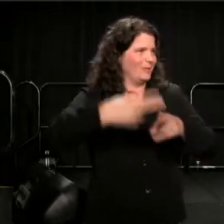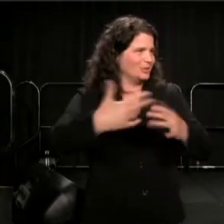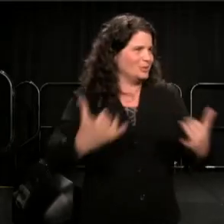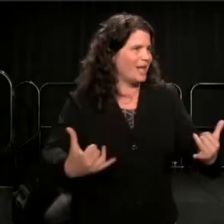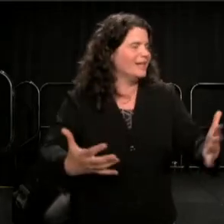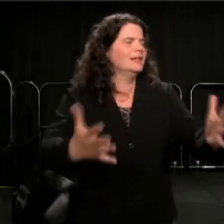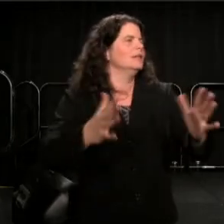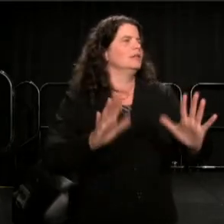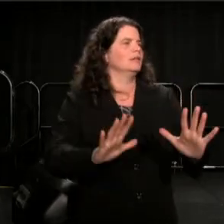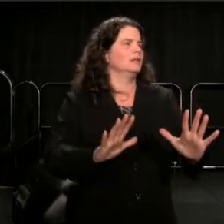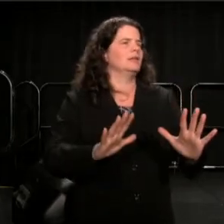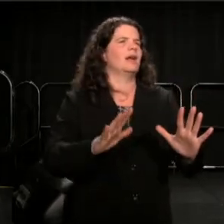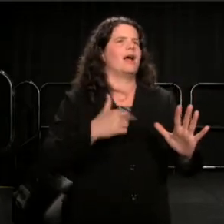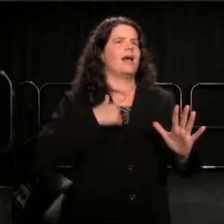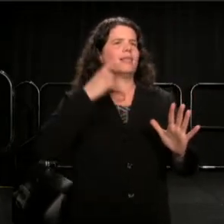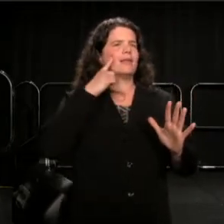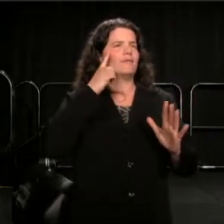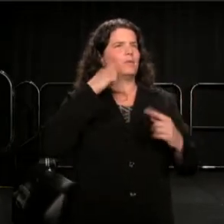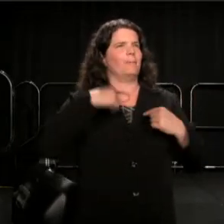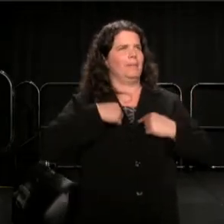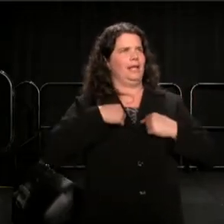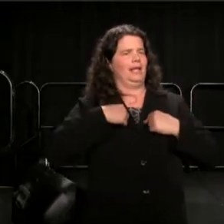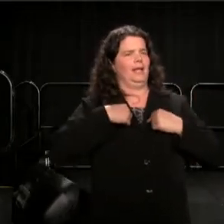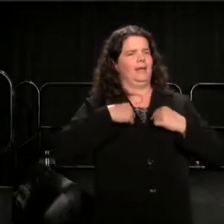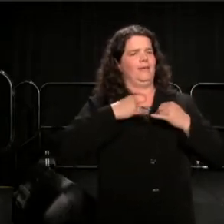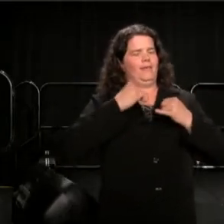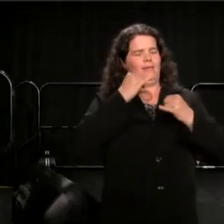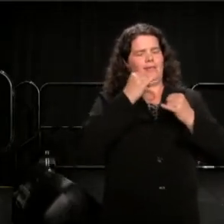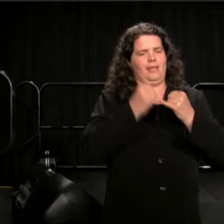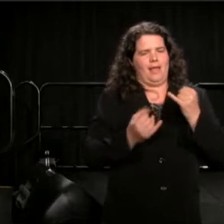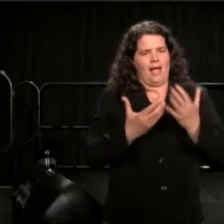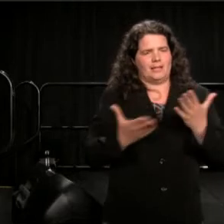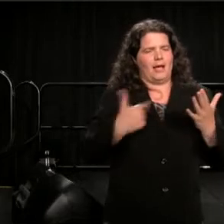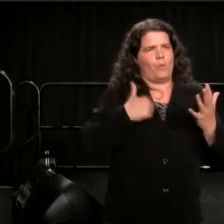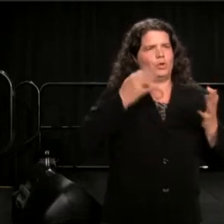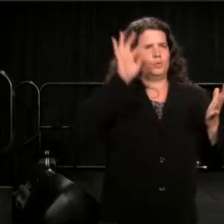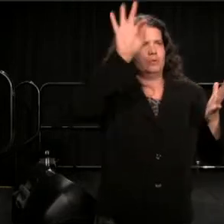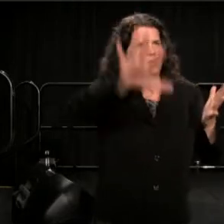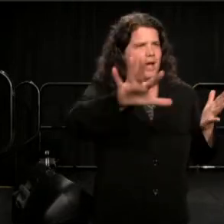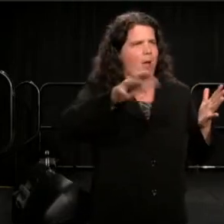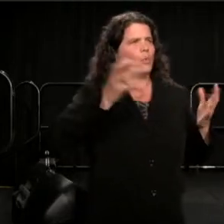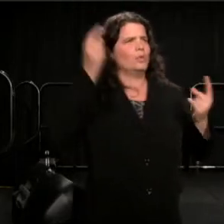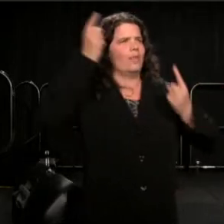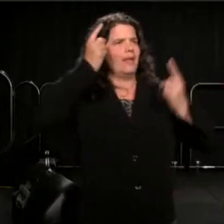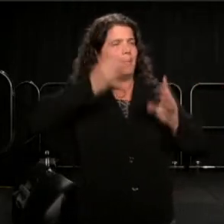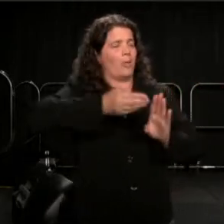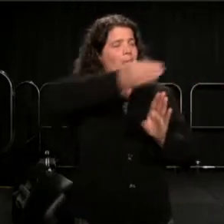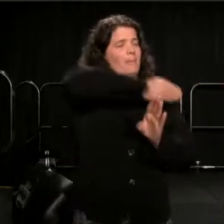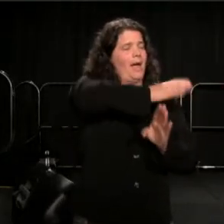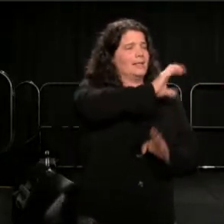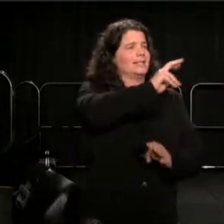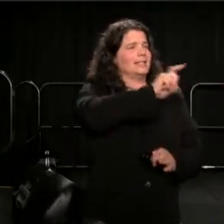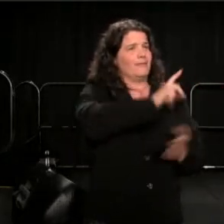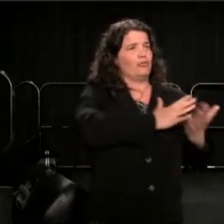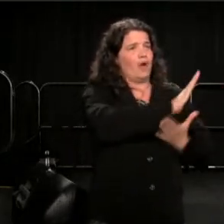is to look at something about that last Civil Rights Movement, and action that has happened as result.